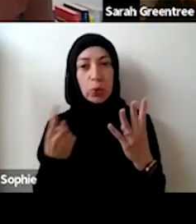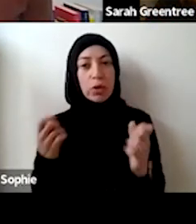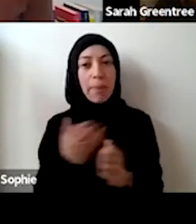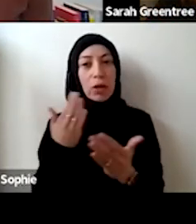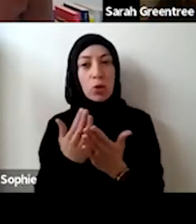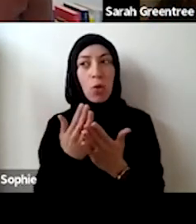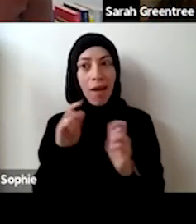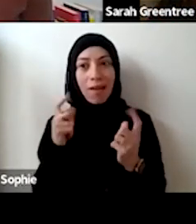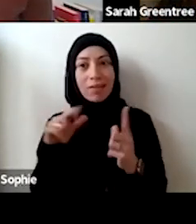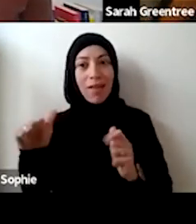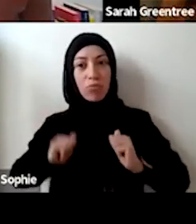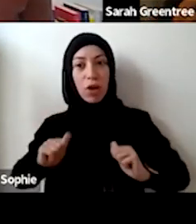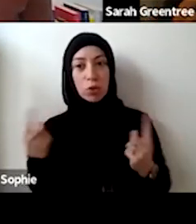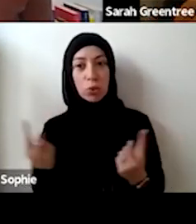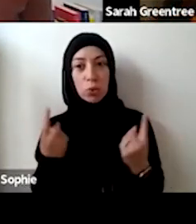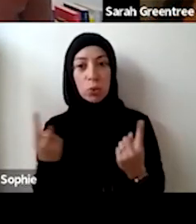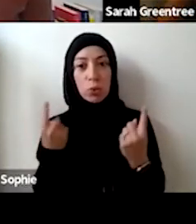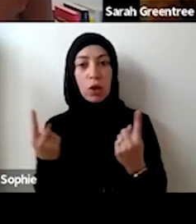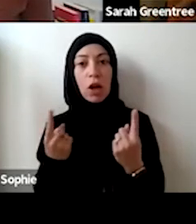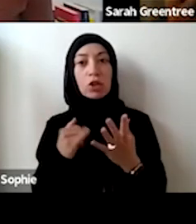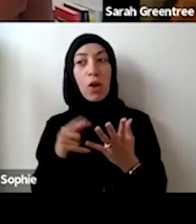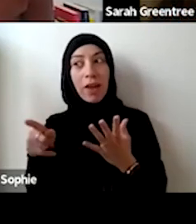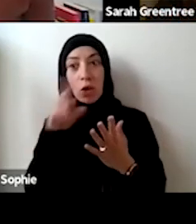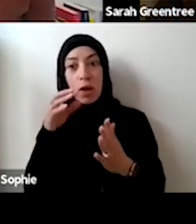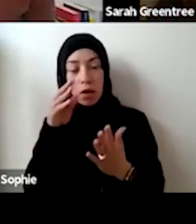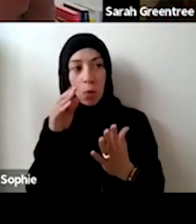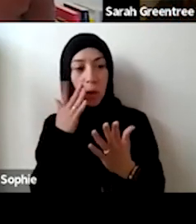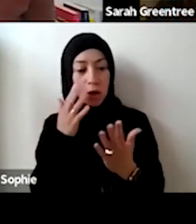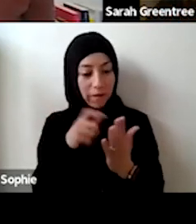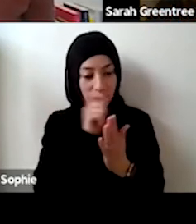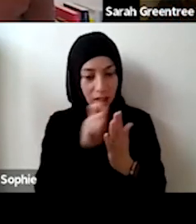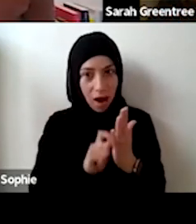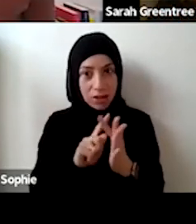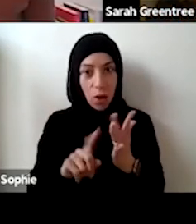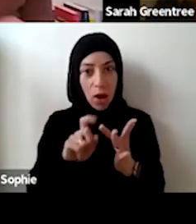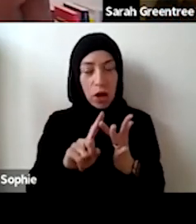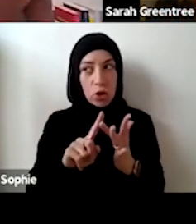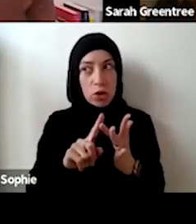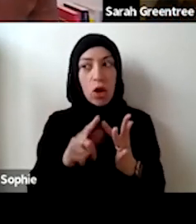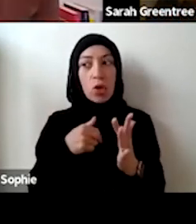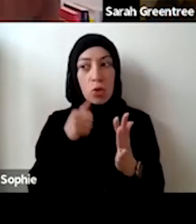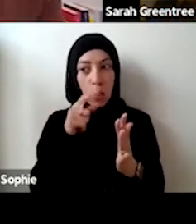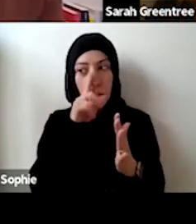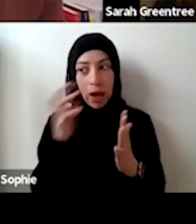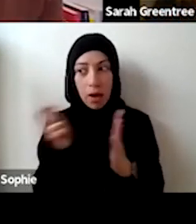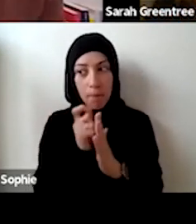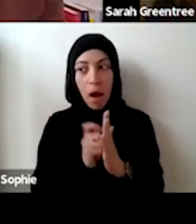practice and it might help you to decide whether or not you feel like you fit to get a sense of the breadth of their Perhaps with Sarah, and just get a sense of where you sit within the context of that multi apps practice